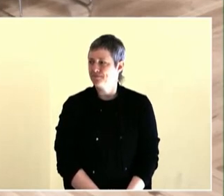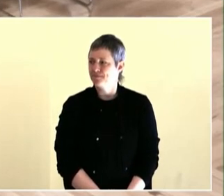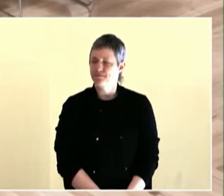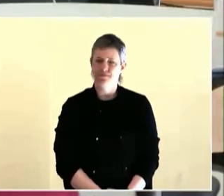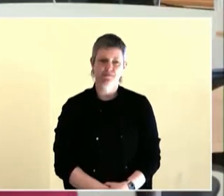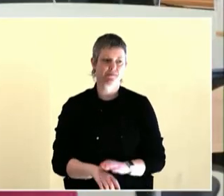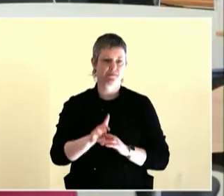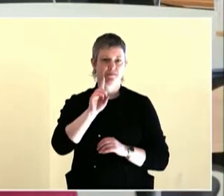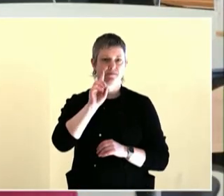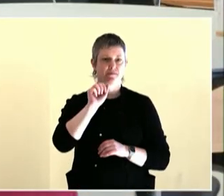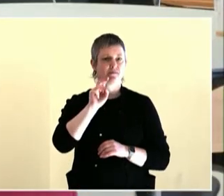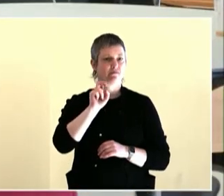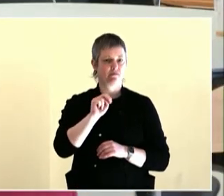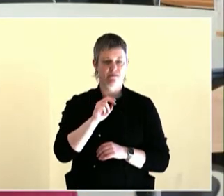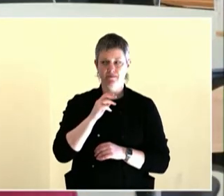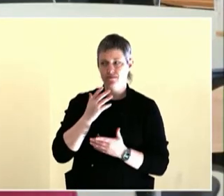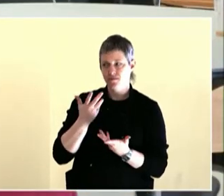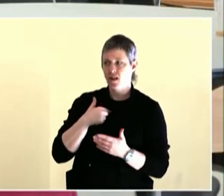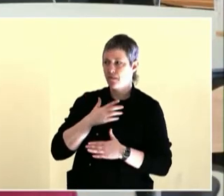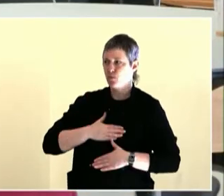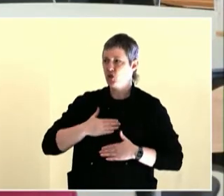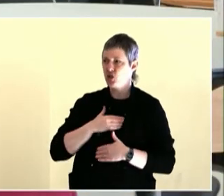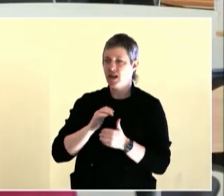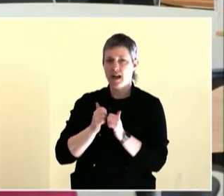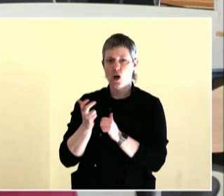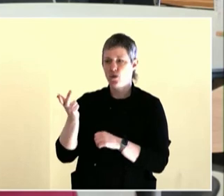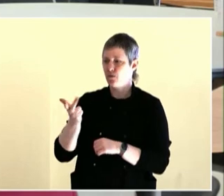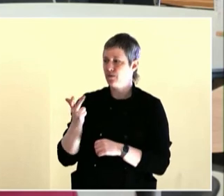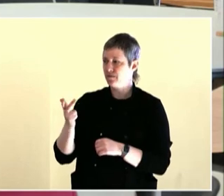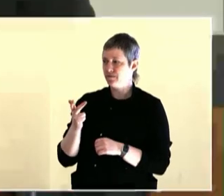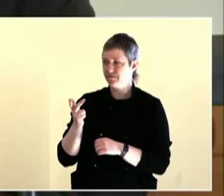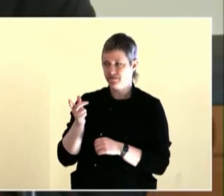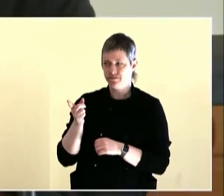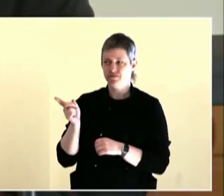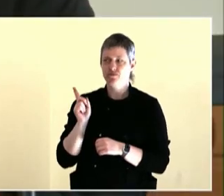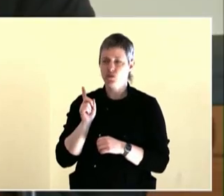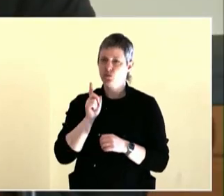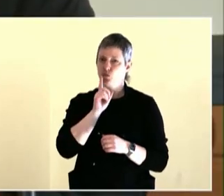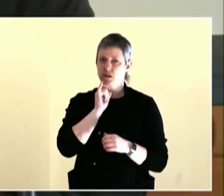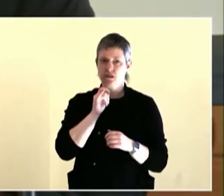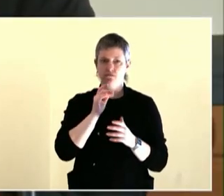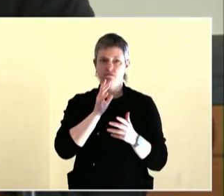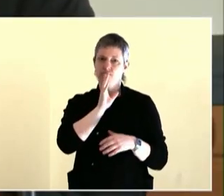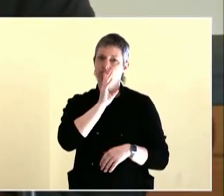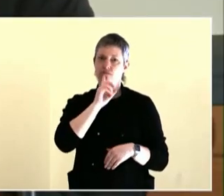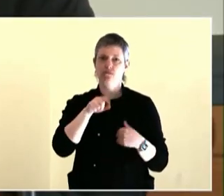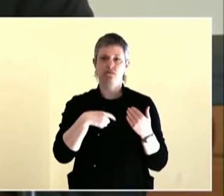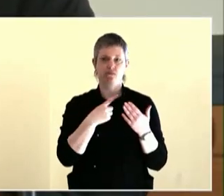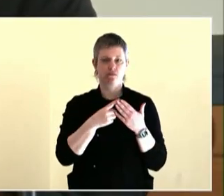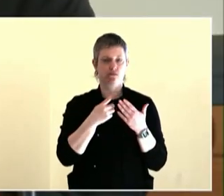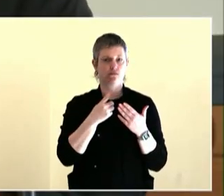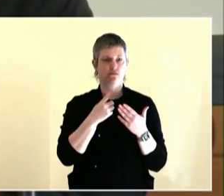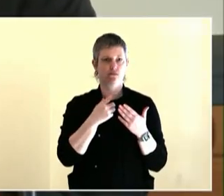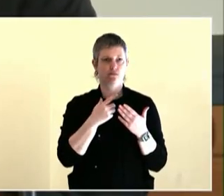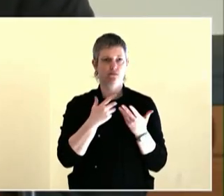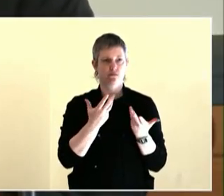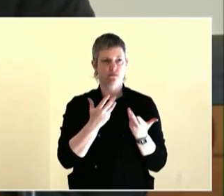elder, with anybody coming from any part of the world, and that was very important to us and very impactful in the way we